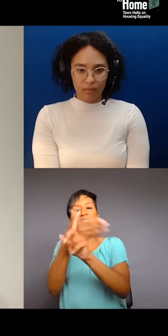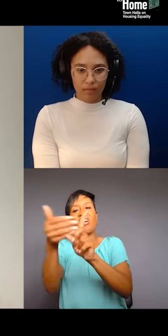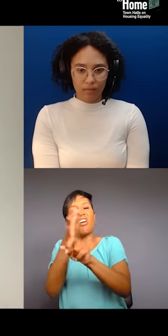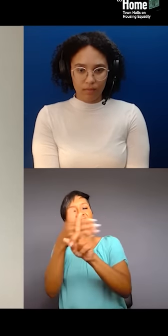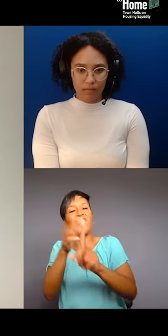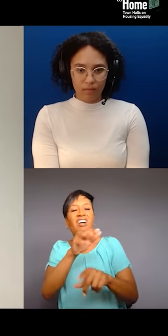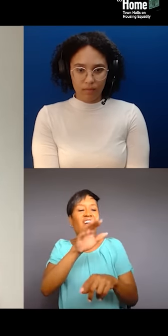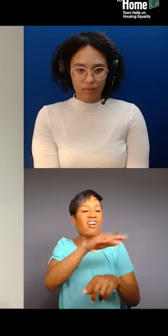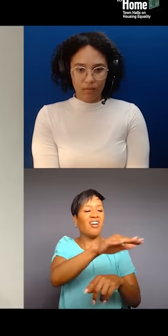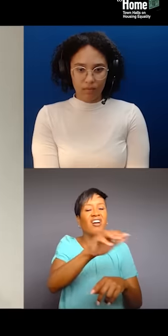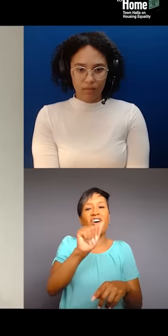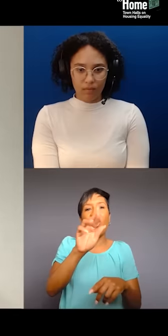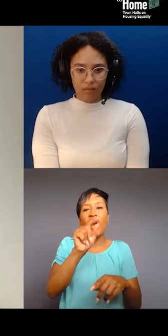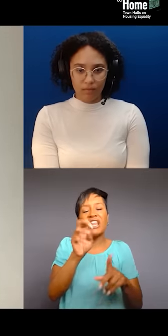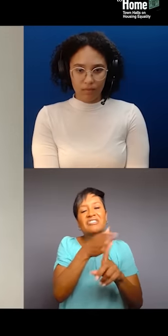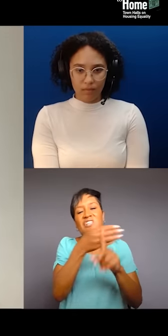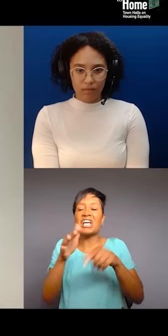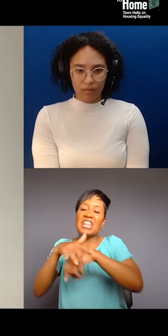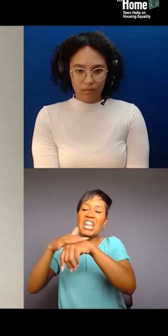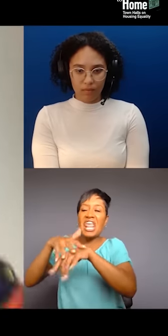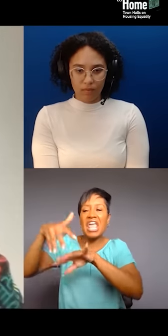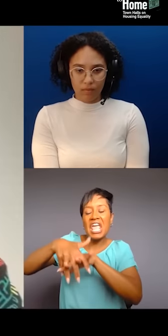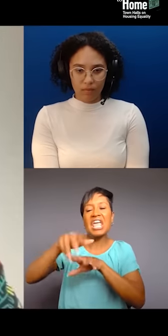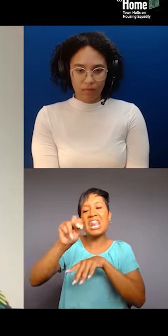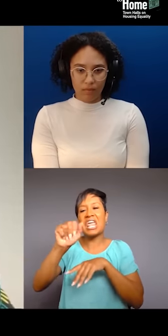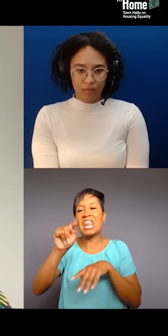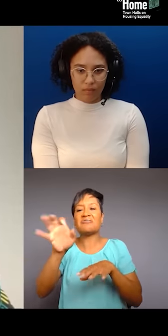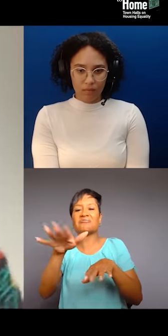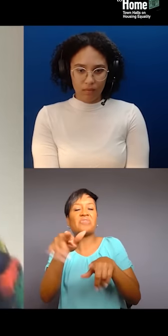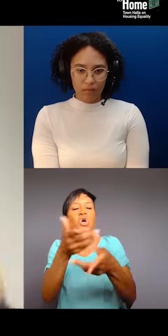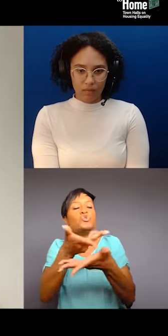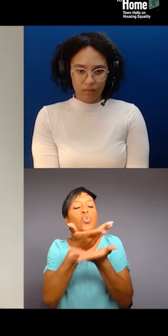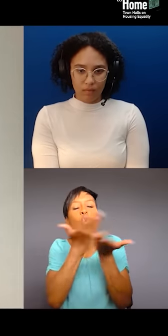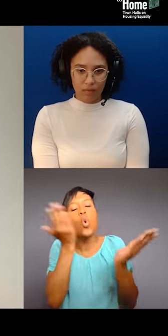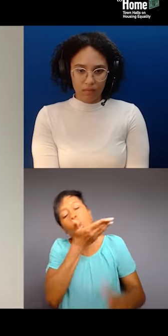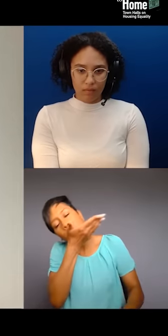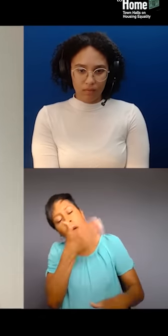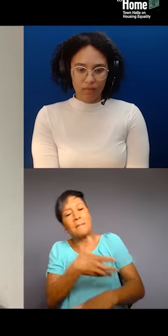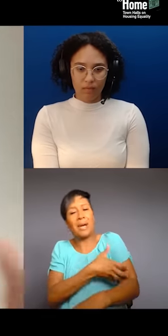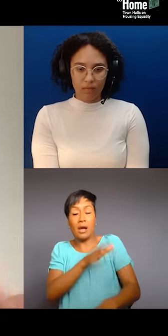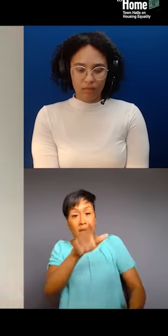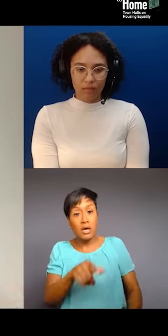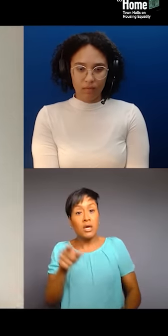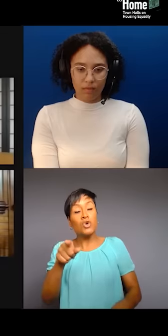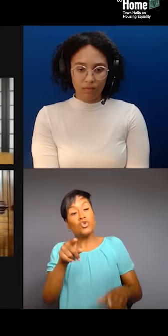That they no longer have power. When you get people to thinking that they no longer have power, the war's over. They won.